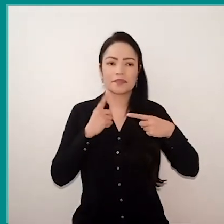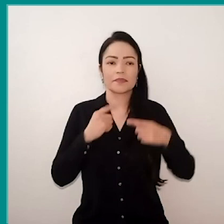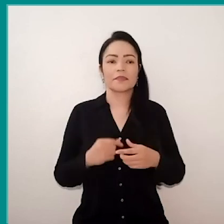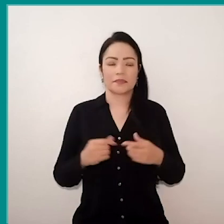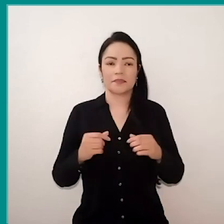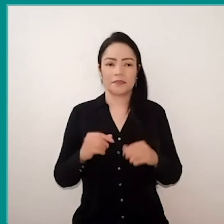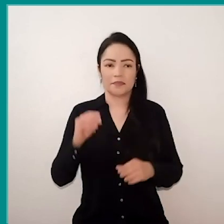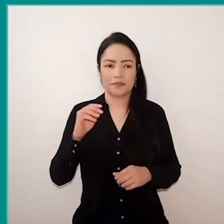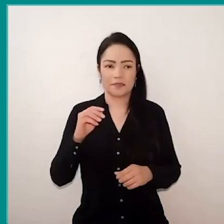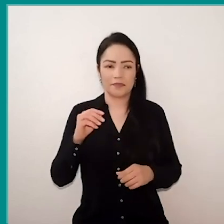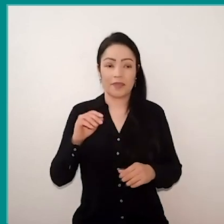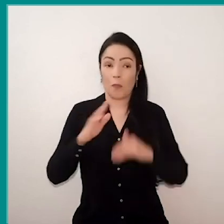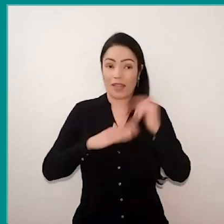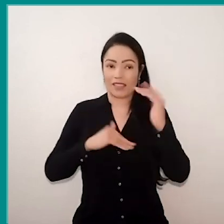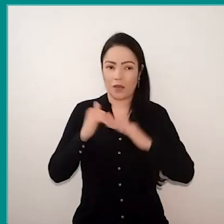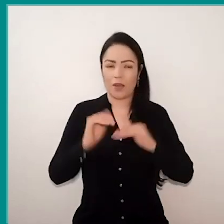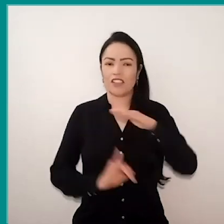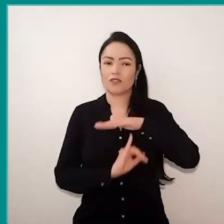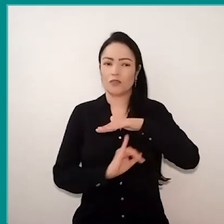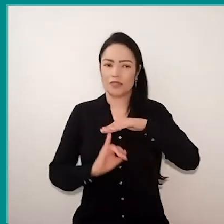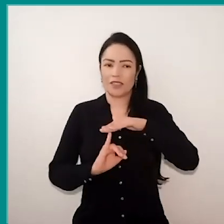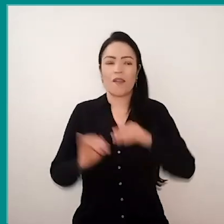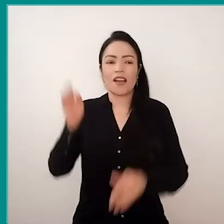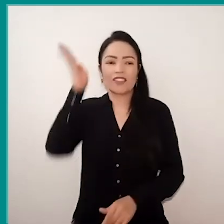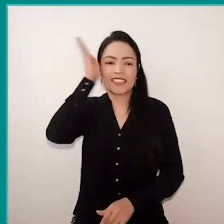it is an institutional action that was the Sesc Ideas. Sesc performs